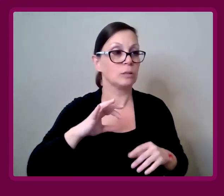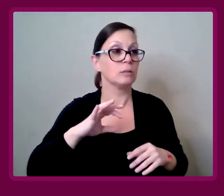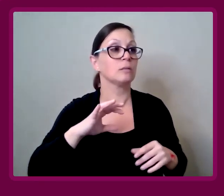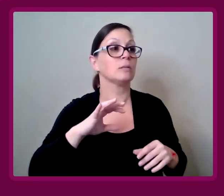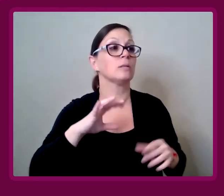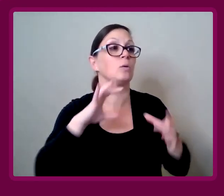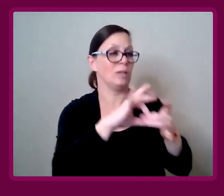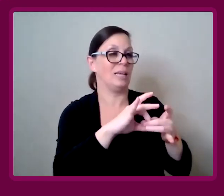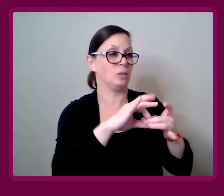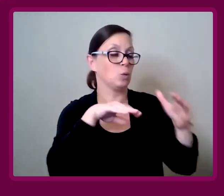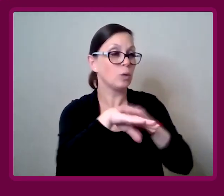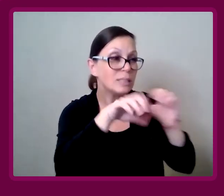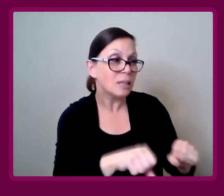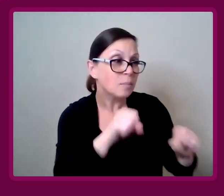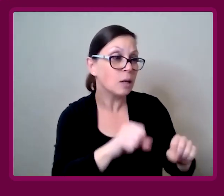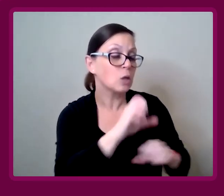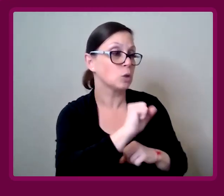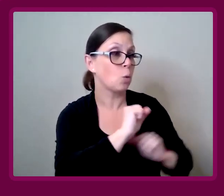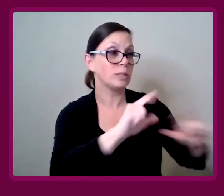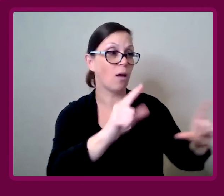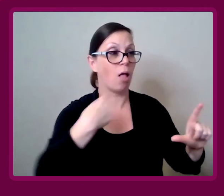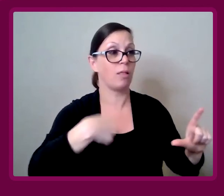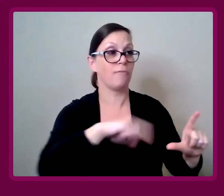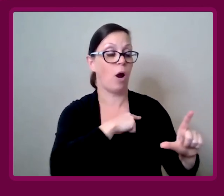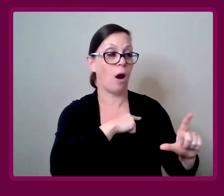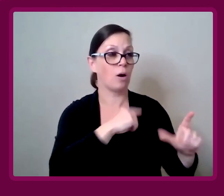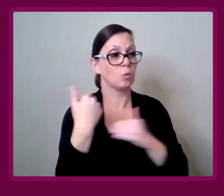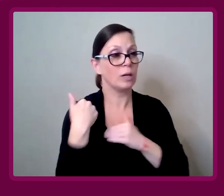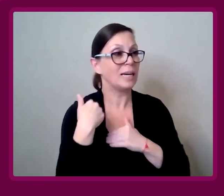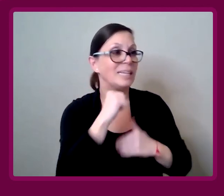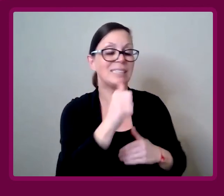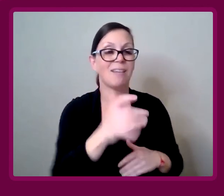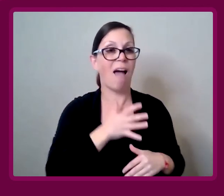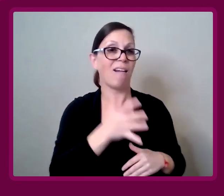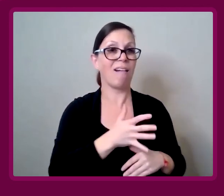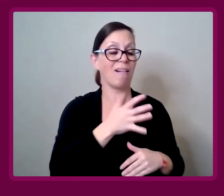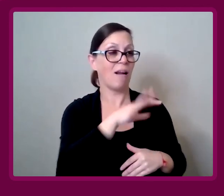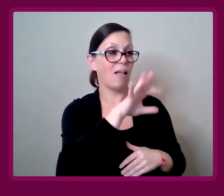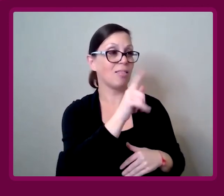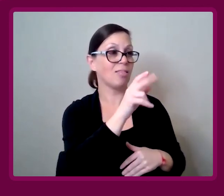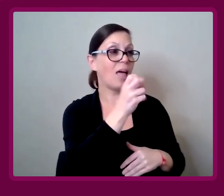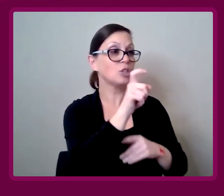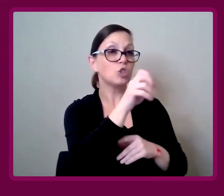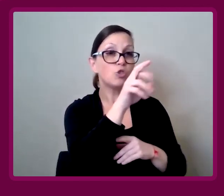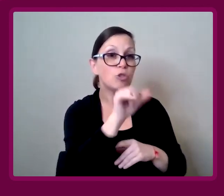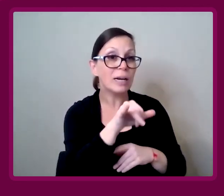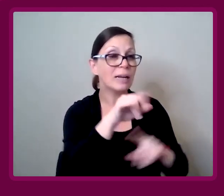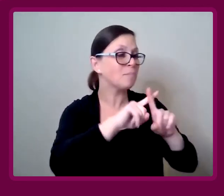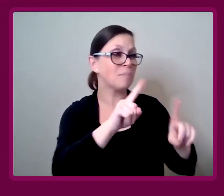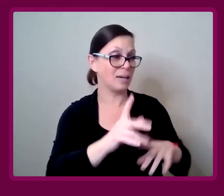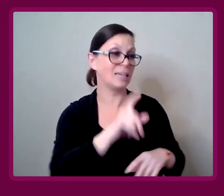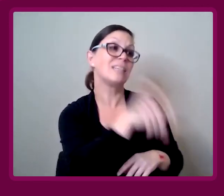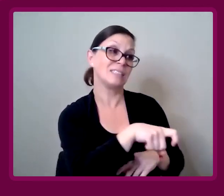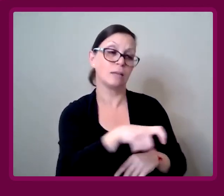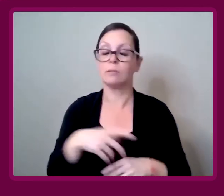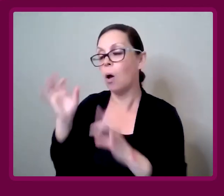from accessibility. It's all of our responsibilities. It's not a luxury, it's a necessity at this point.